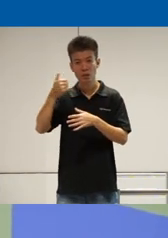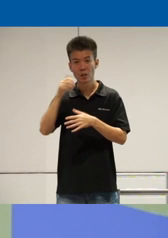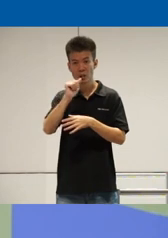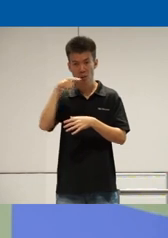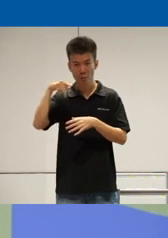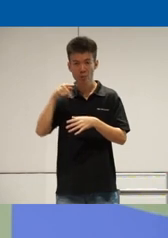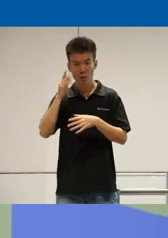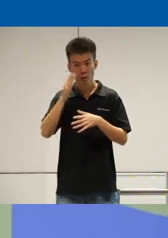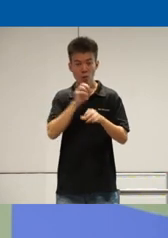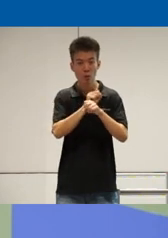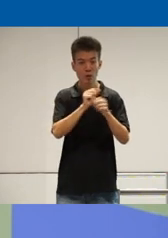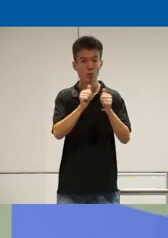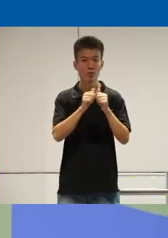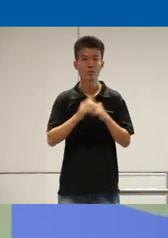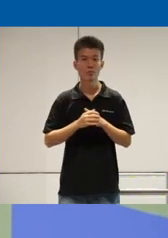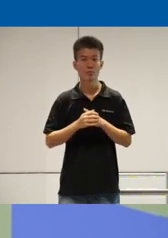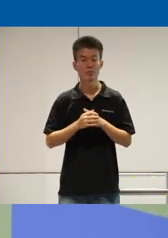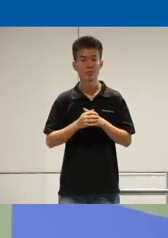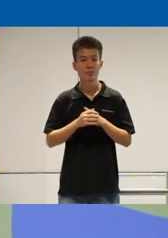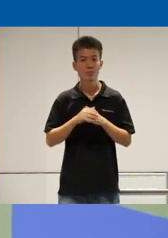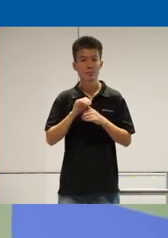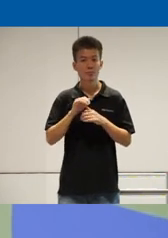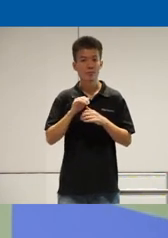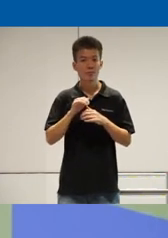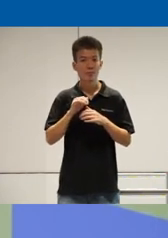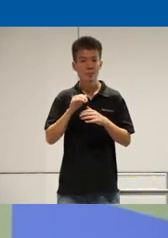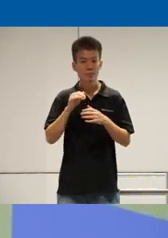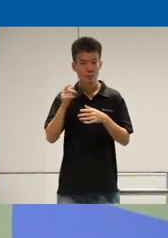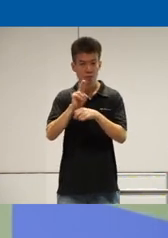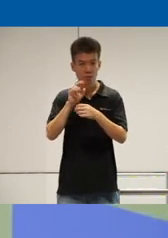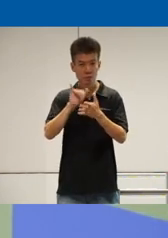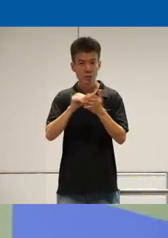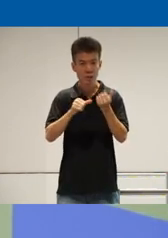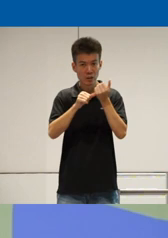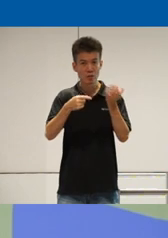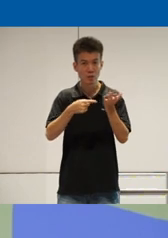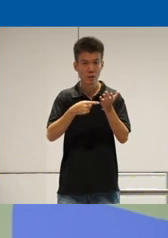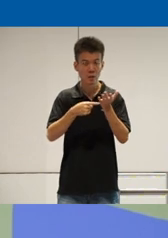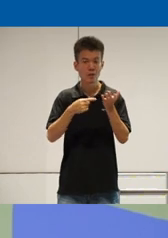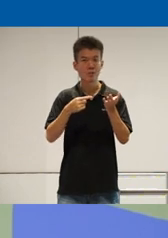were working with so yeah absolutely so anybody who's doing assistant Tech feel free to Ping us